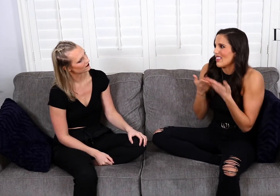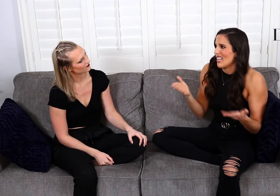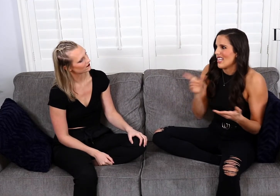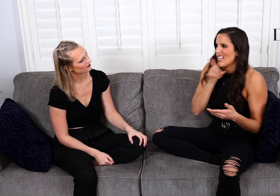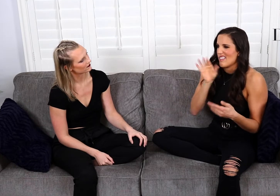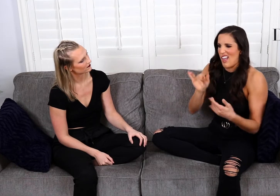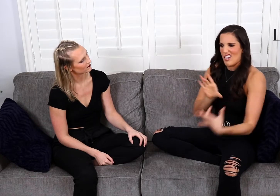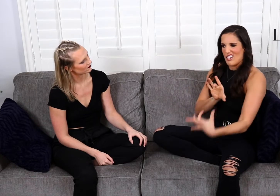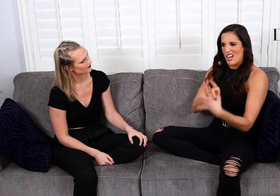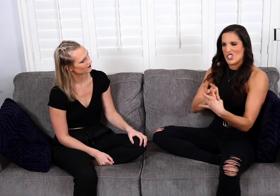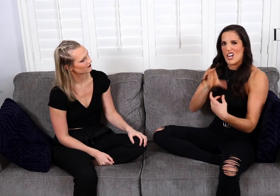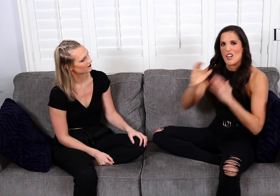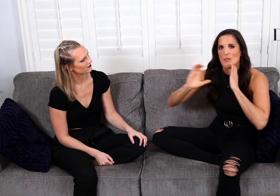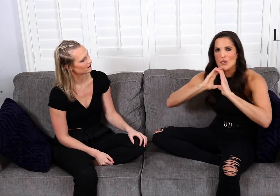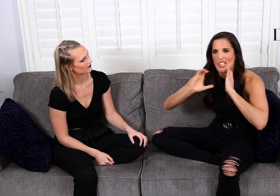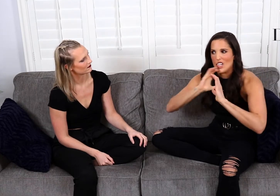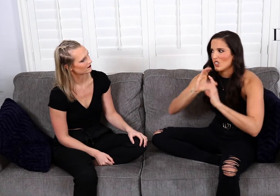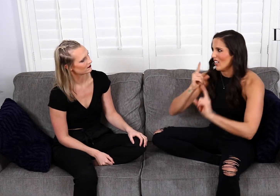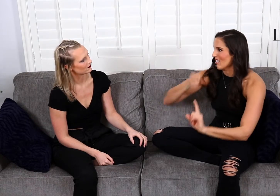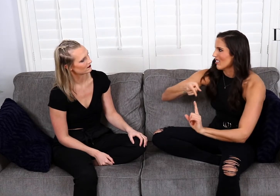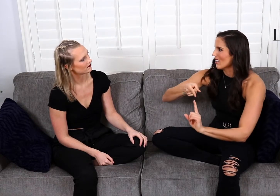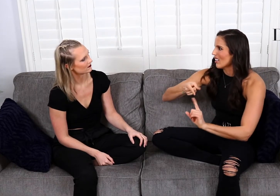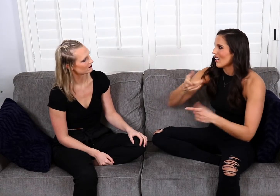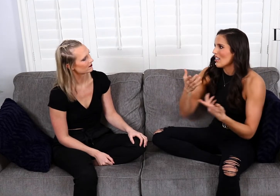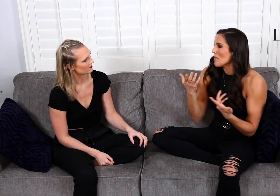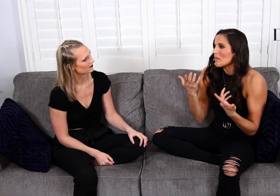The important thing is that connection and that communication.